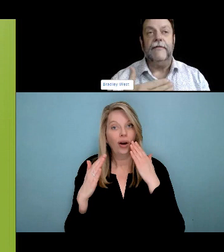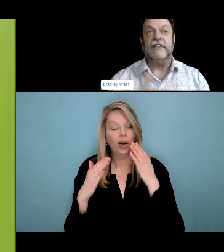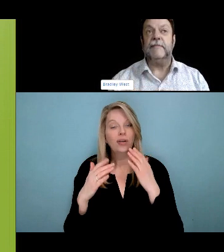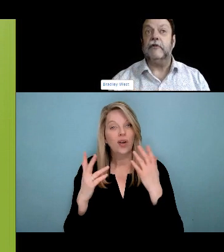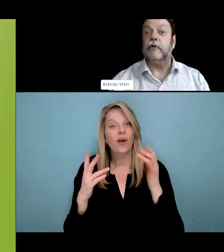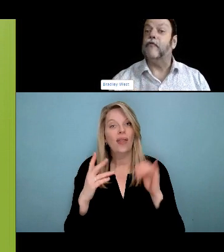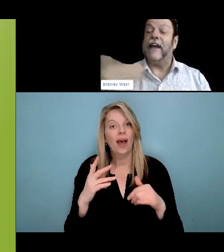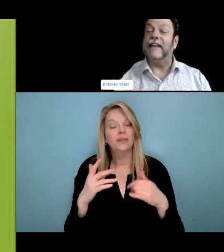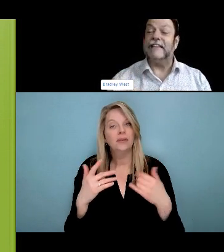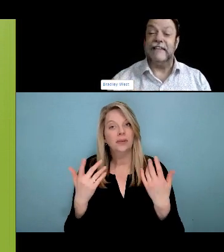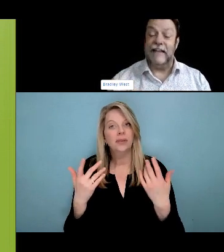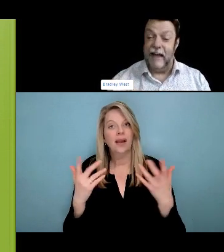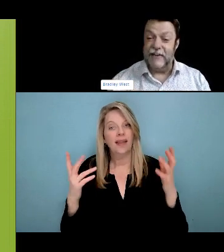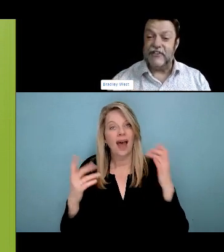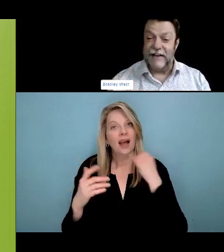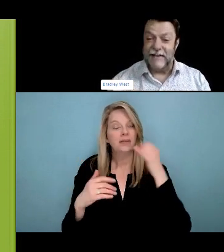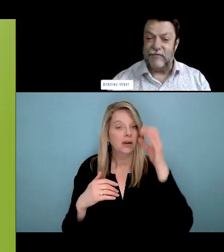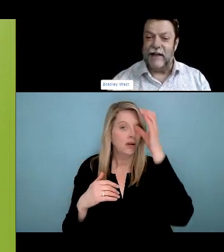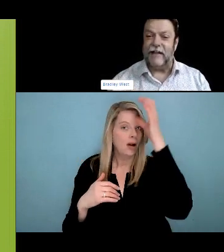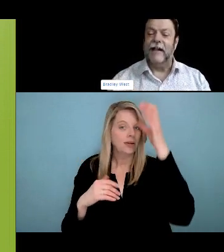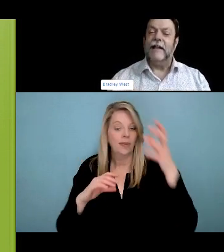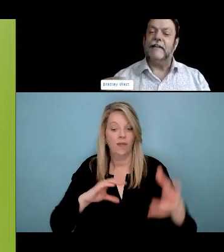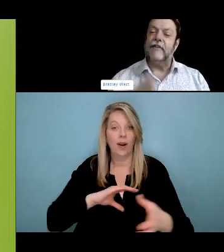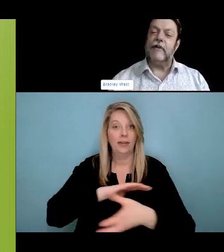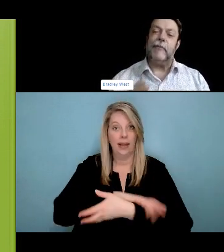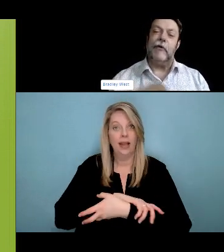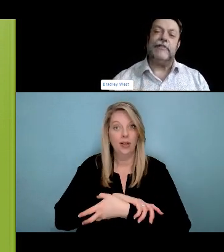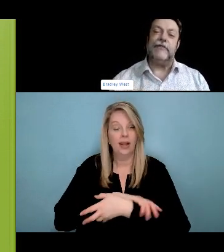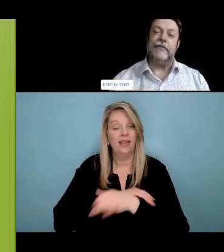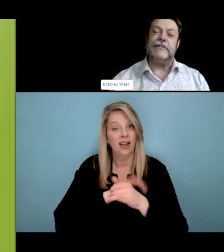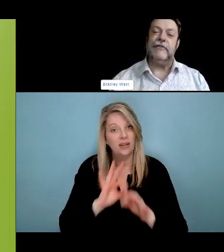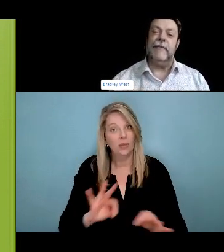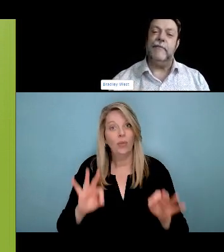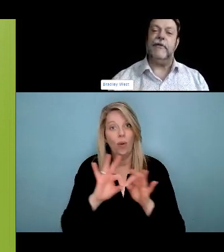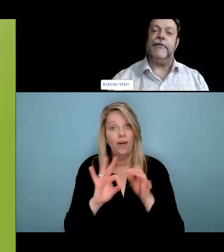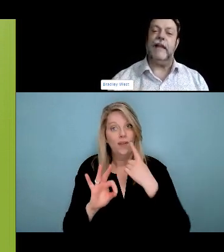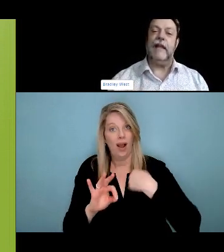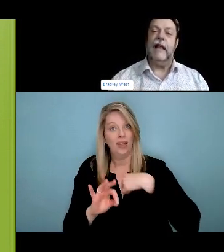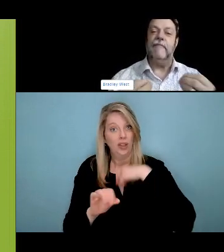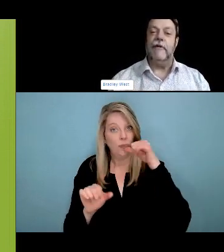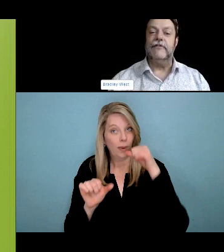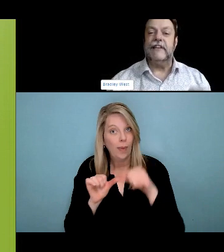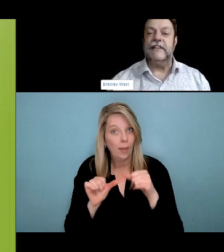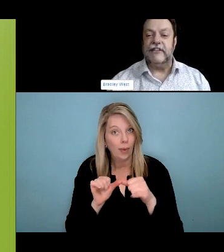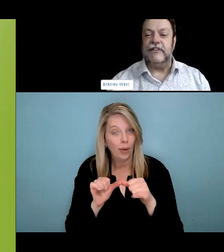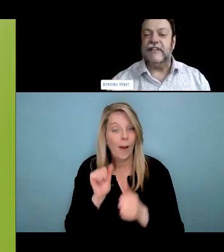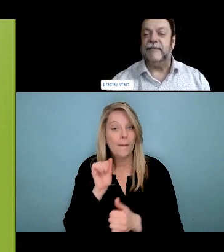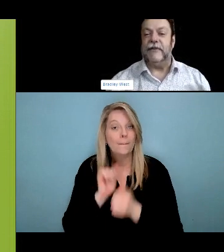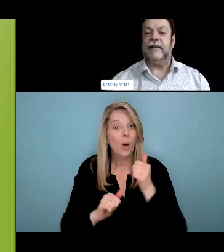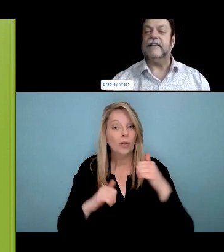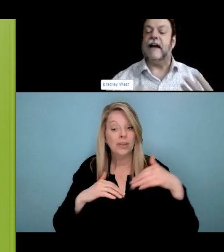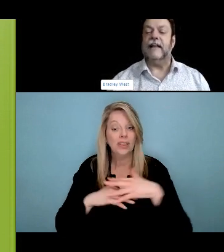One of the really big ones is education. People actually have to do some unlearning, around,